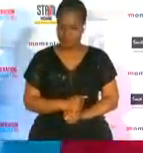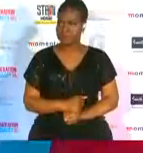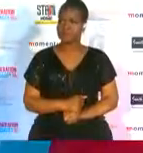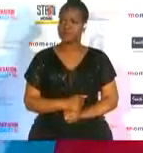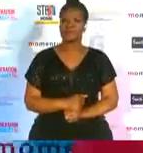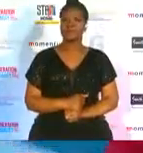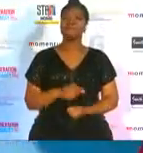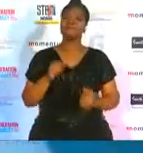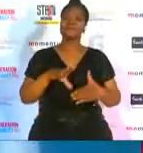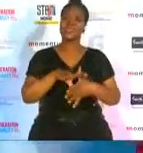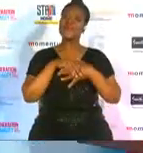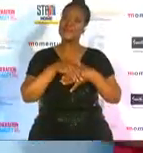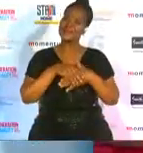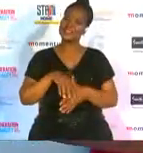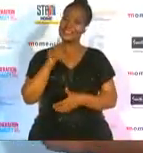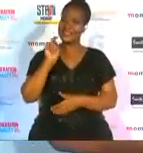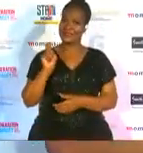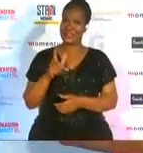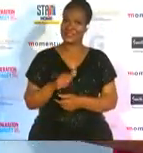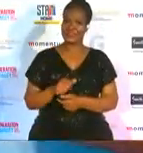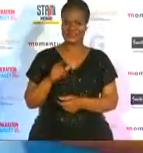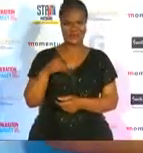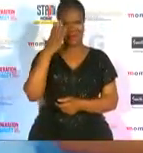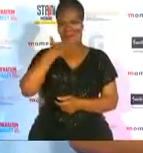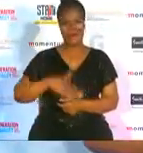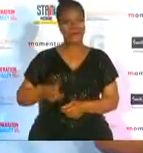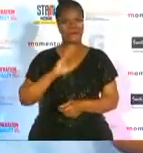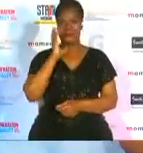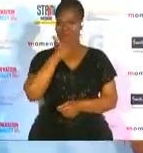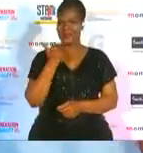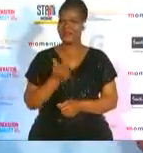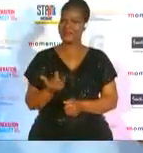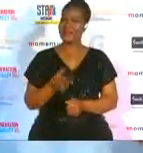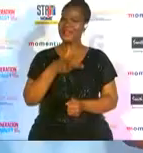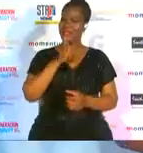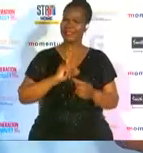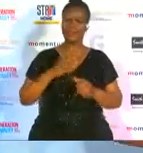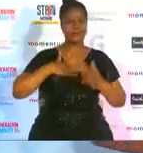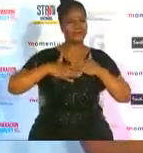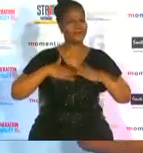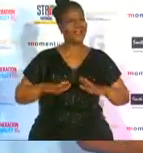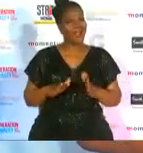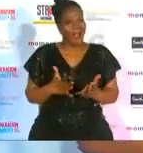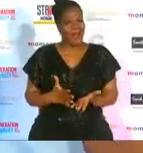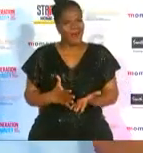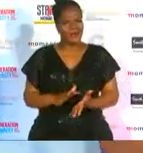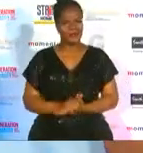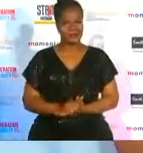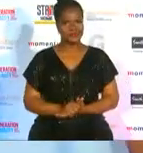congratulations tiffany you're looking absolutely gorgeous tonight tell me how how you feel regarding receiving this award tonight